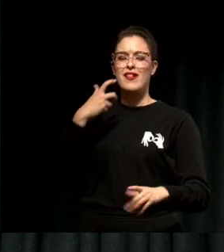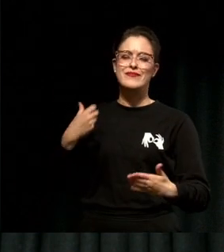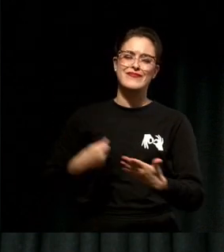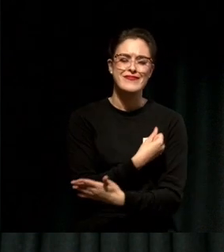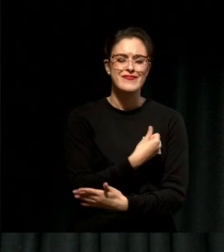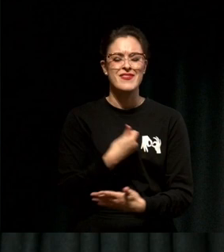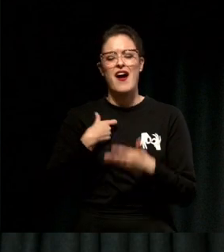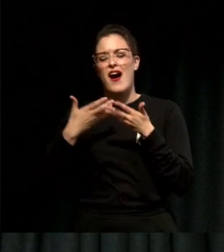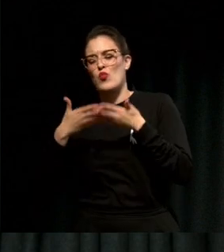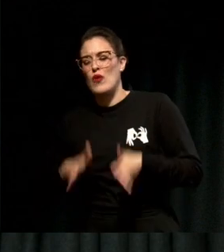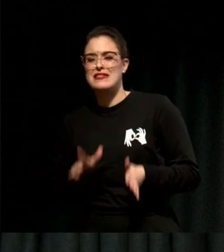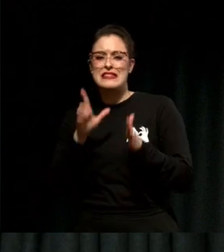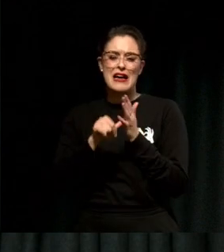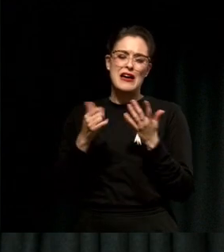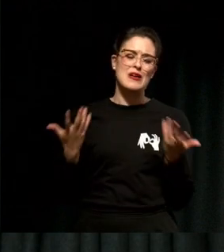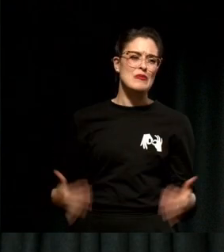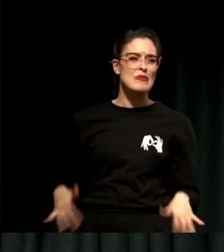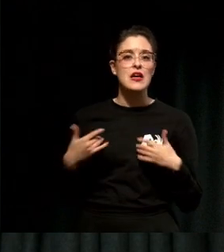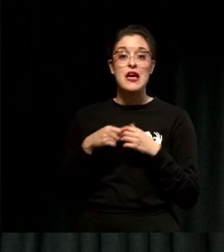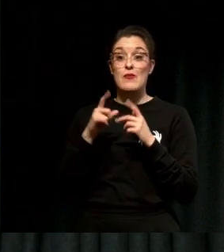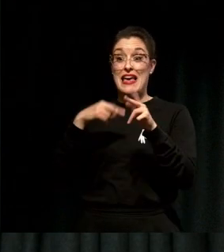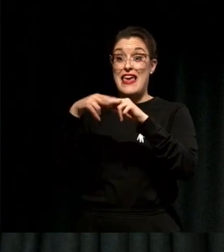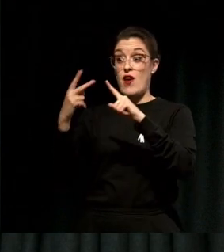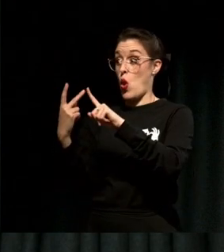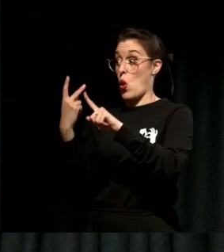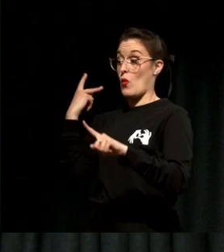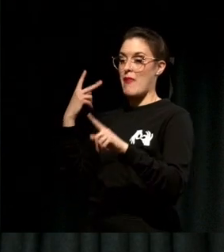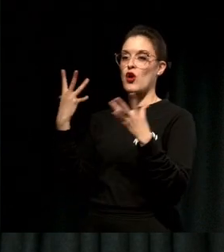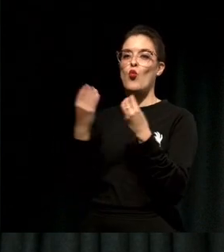look at it another way, if I change the story, if I look at it above the line, I realized